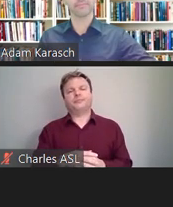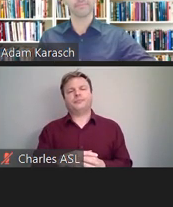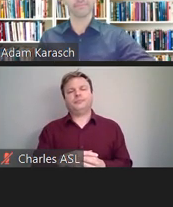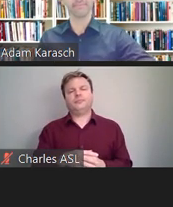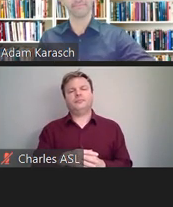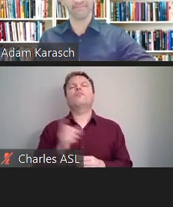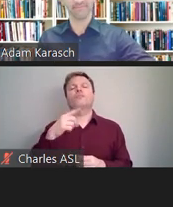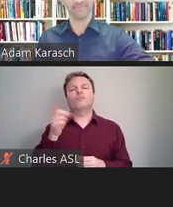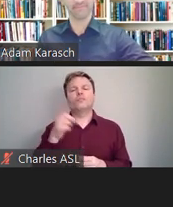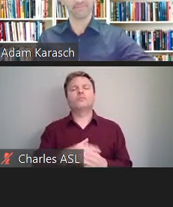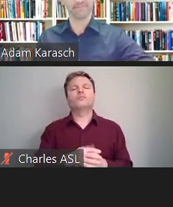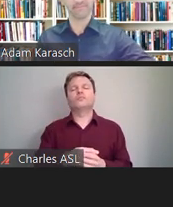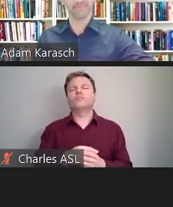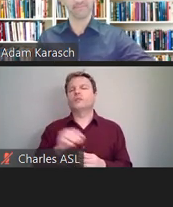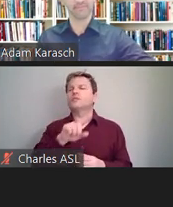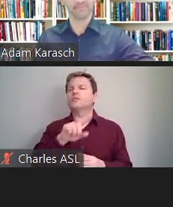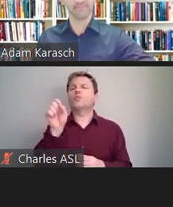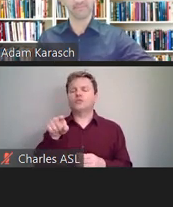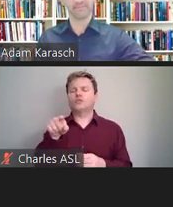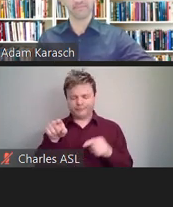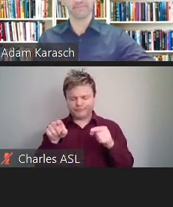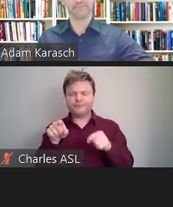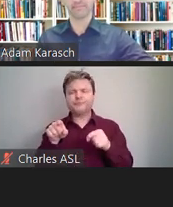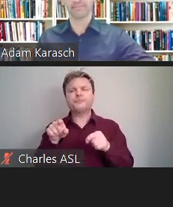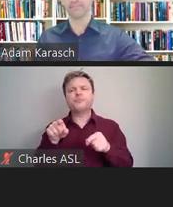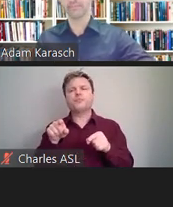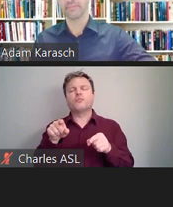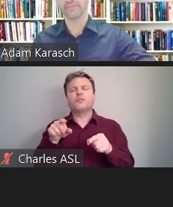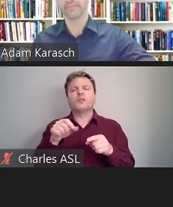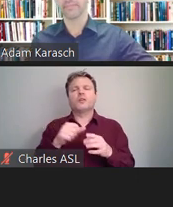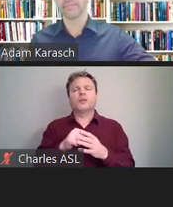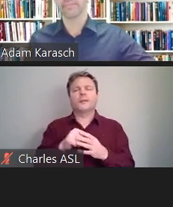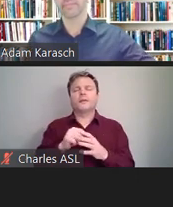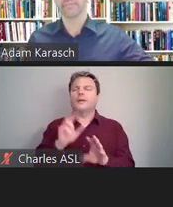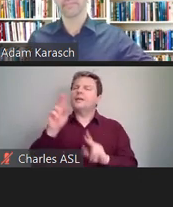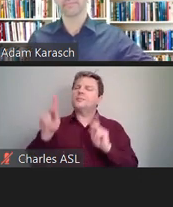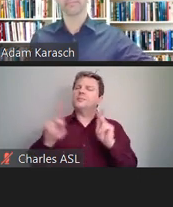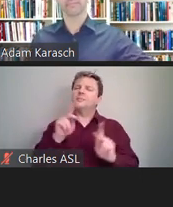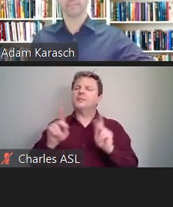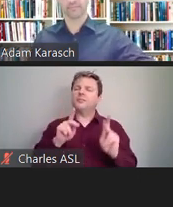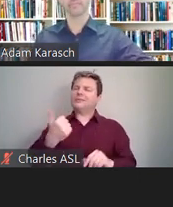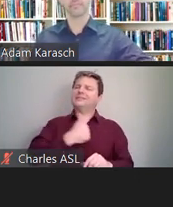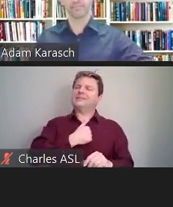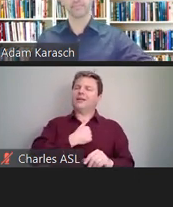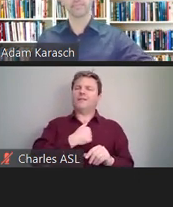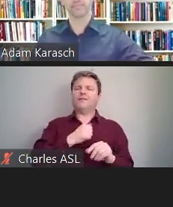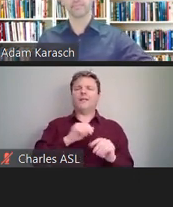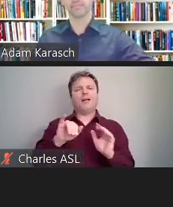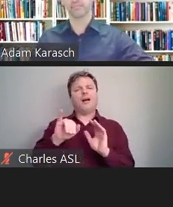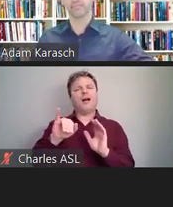about people self-identifying, employees self-identifying a disability.